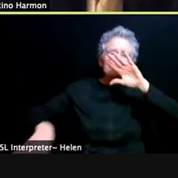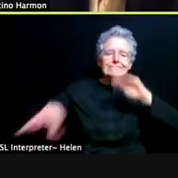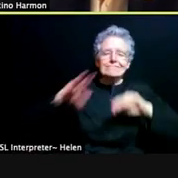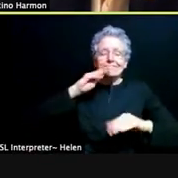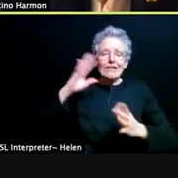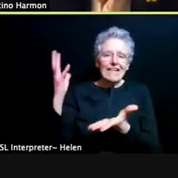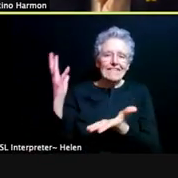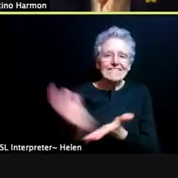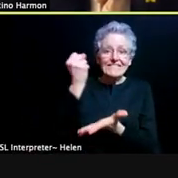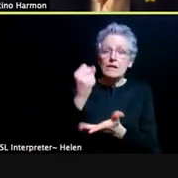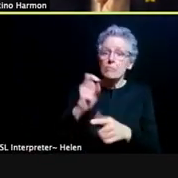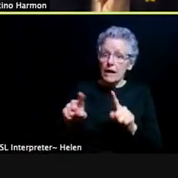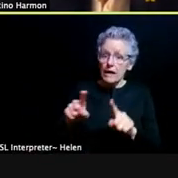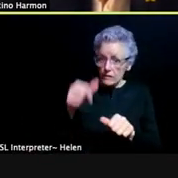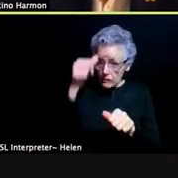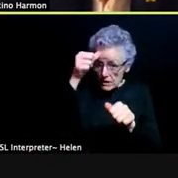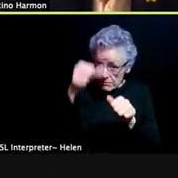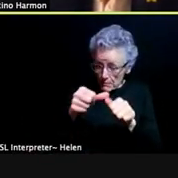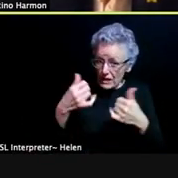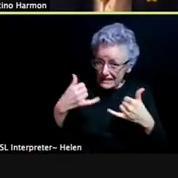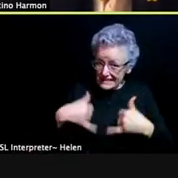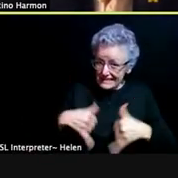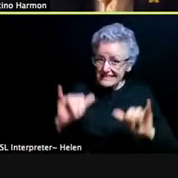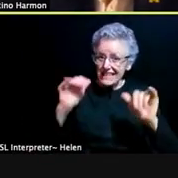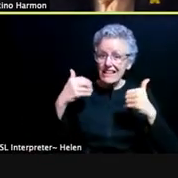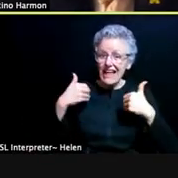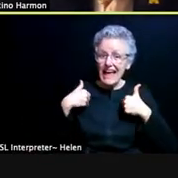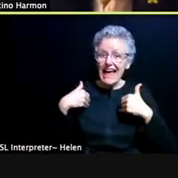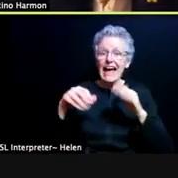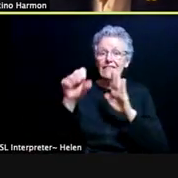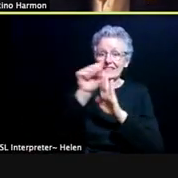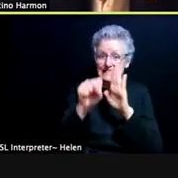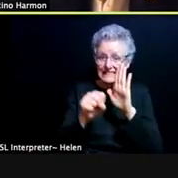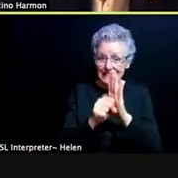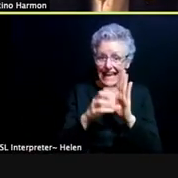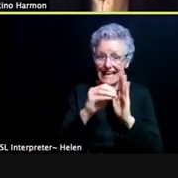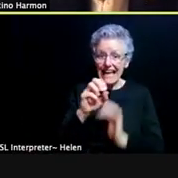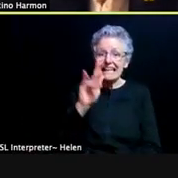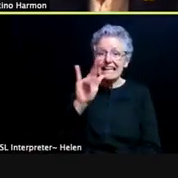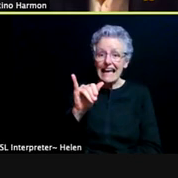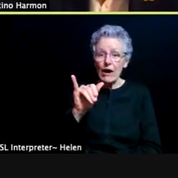We also have to remember that we still have state and county gathering limits, which are really important